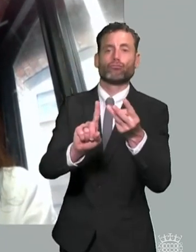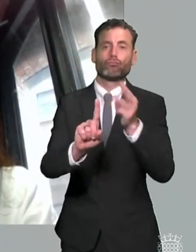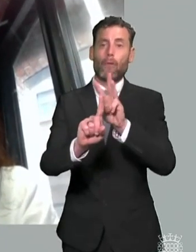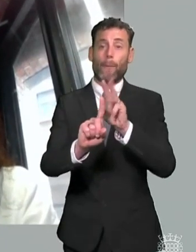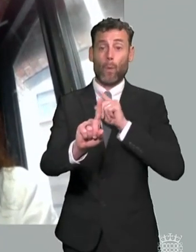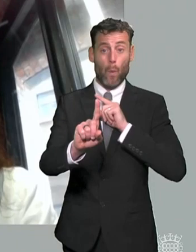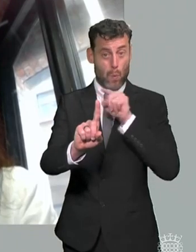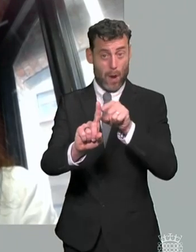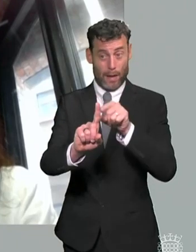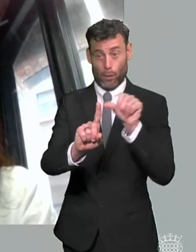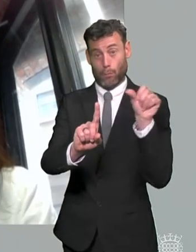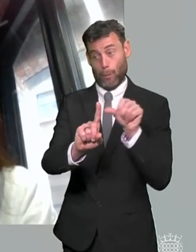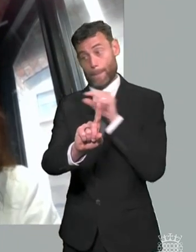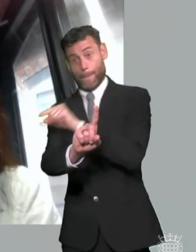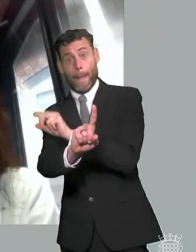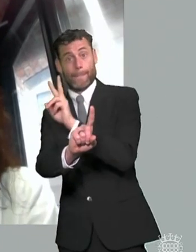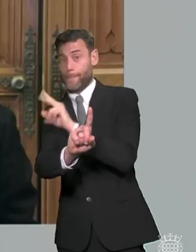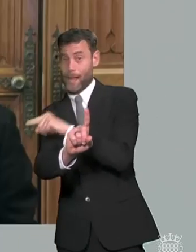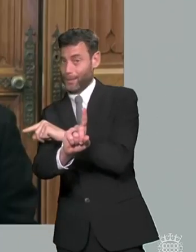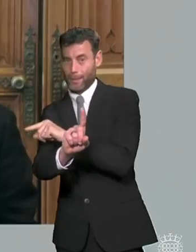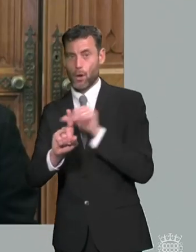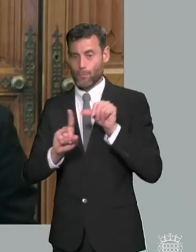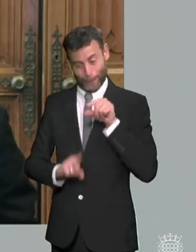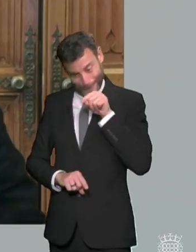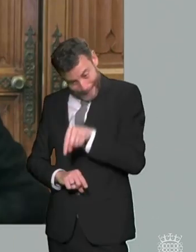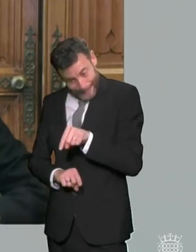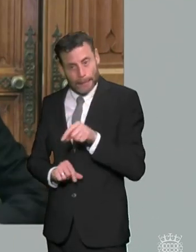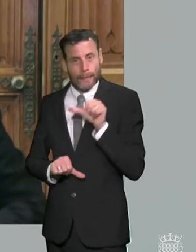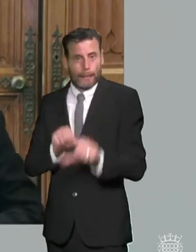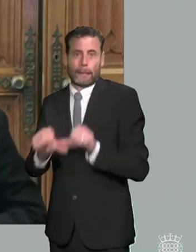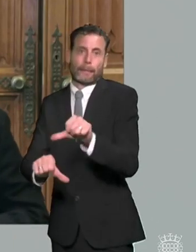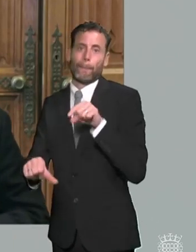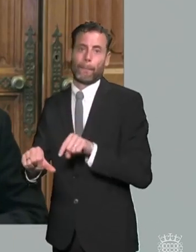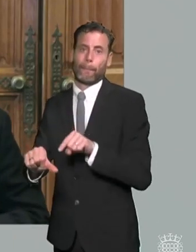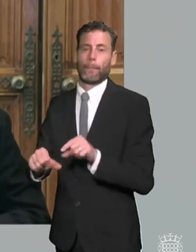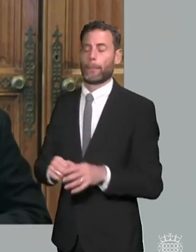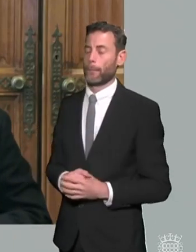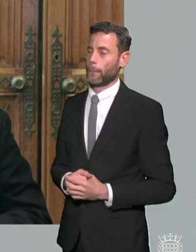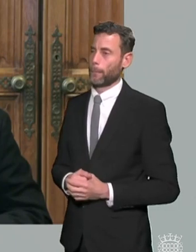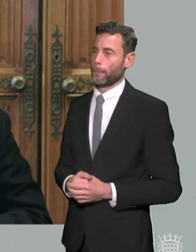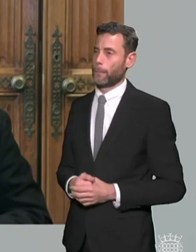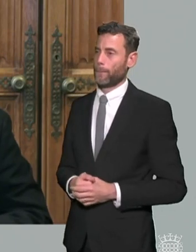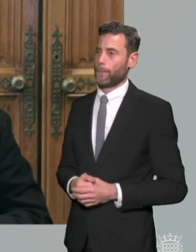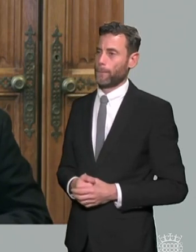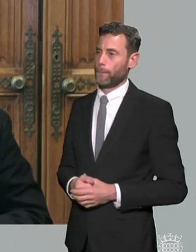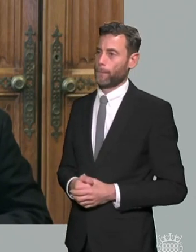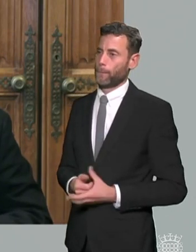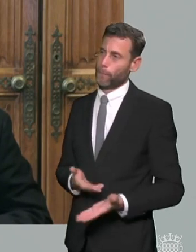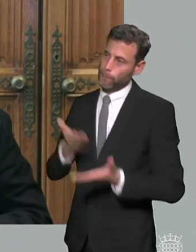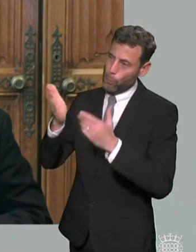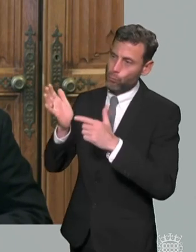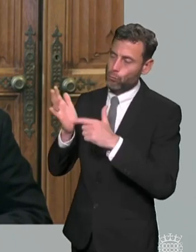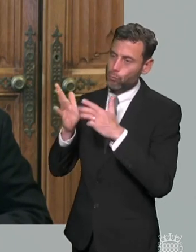appropriately or effectively um just finally before i pass over to my colleague um tom hunt